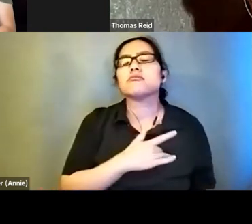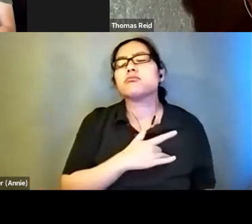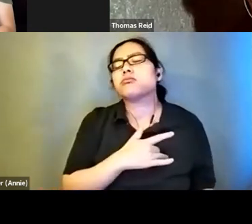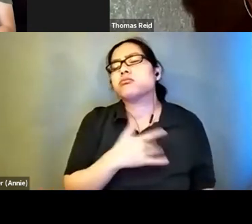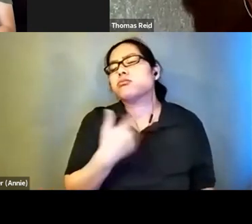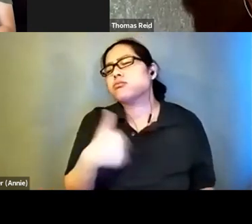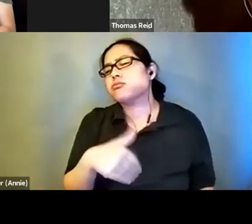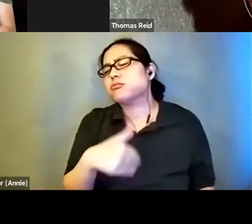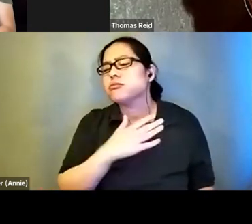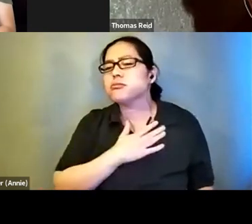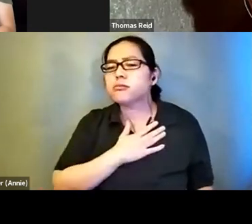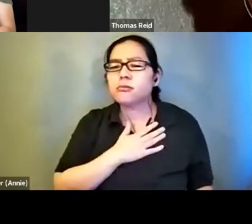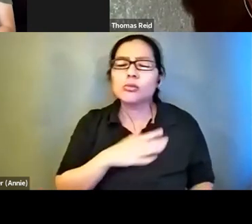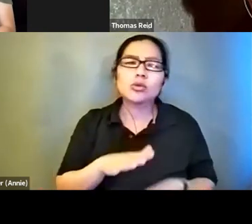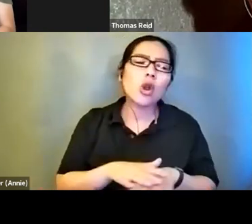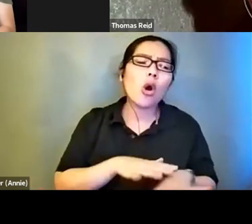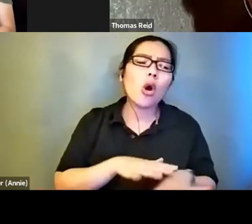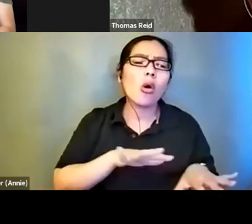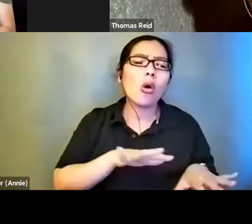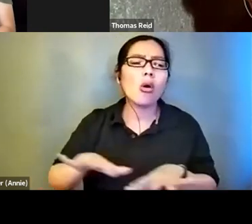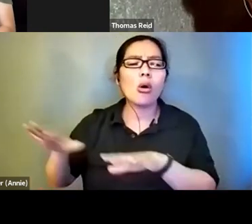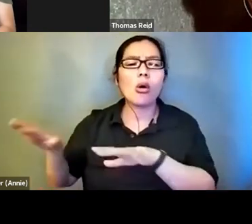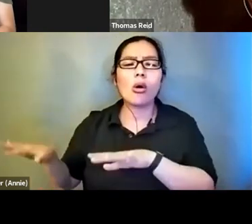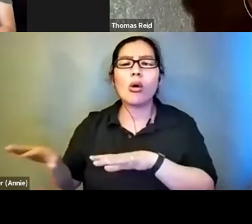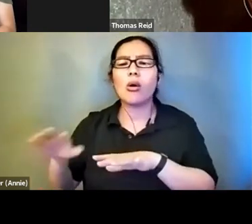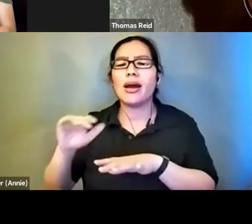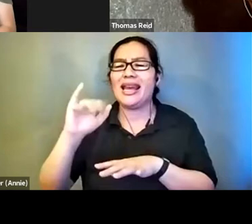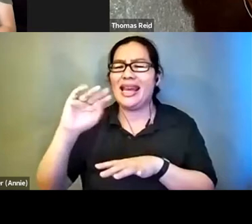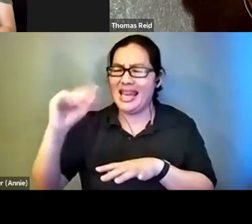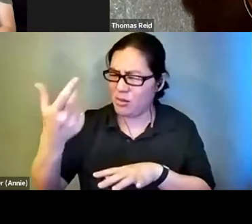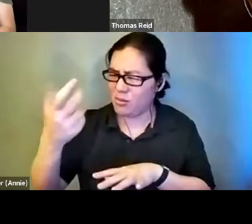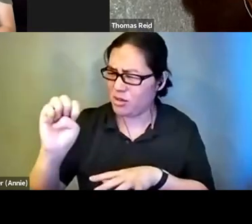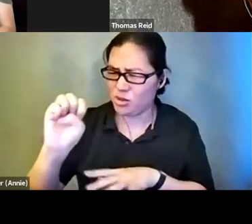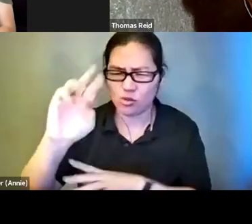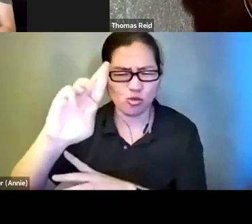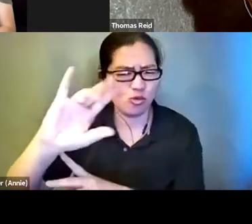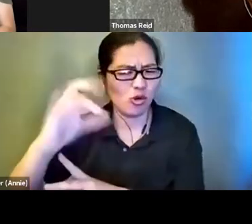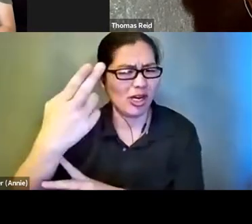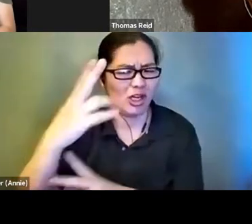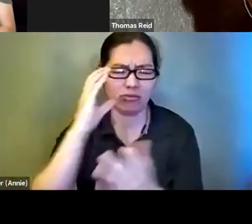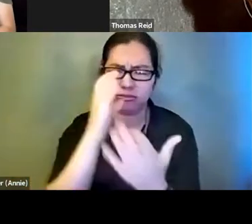slow moving image rich trailer for